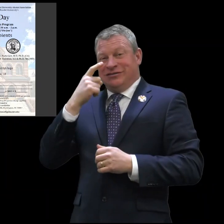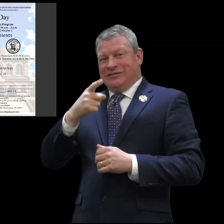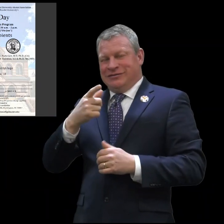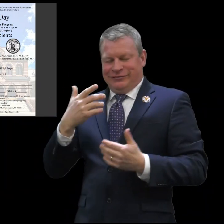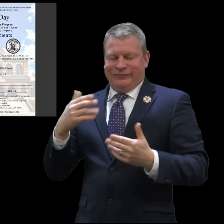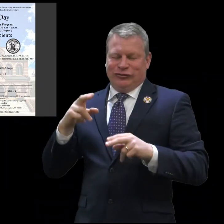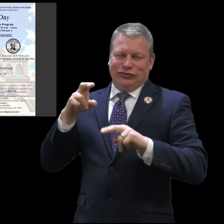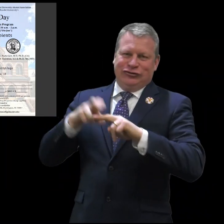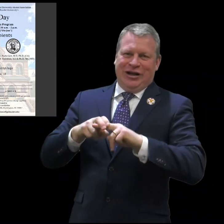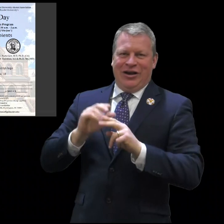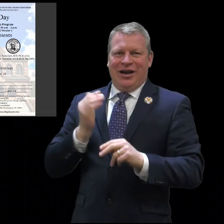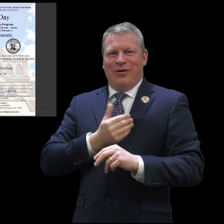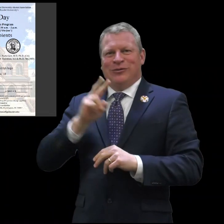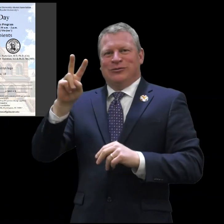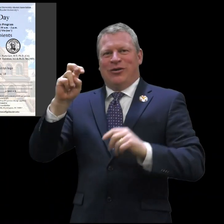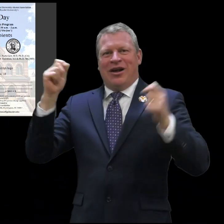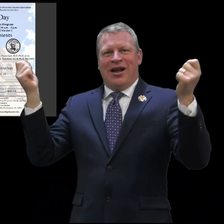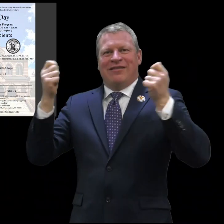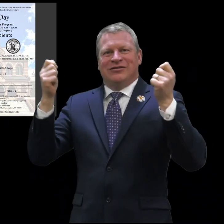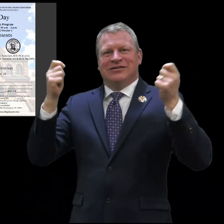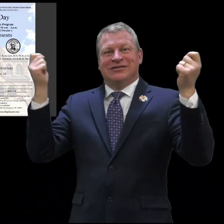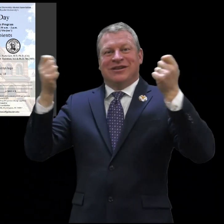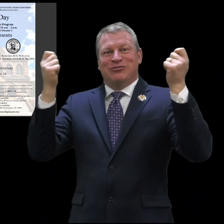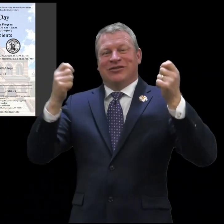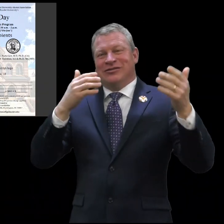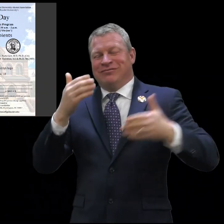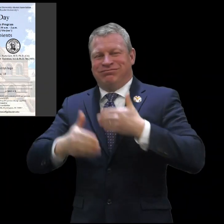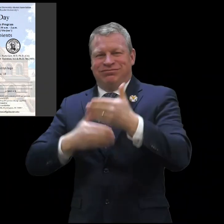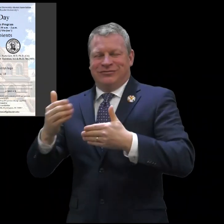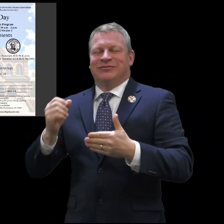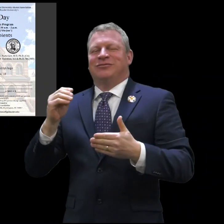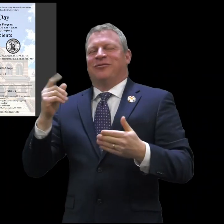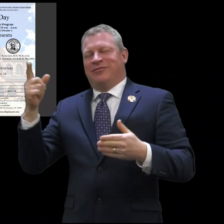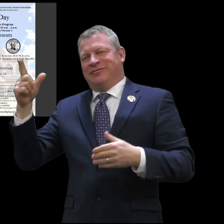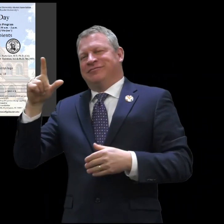interpreters for our community. She was also the chair for our 200th anniversary